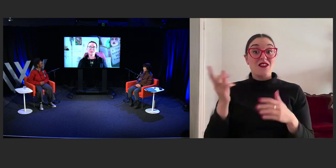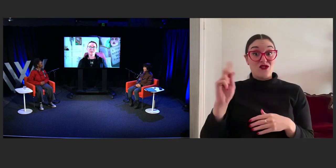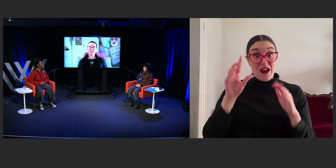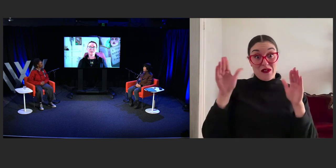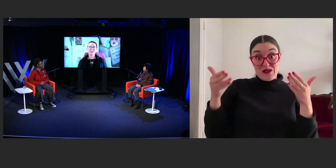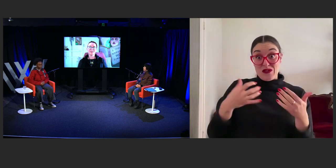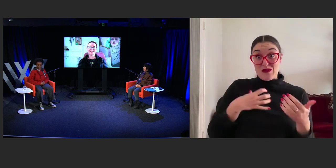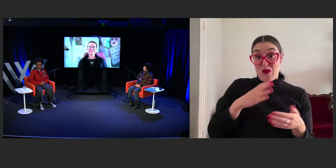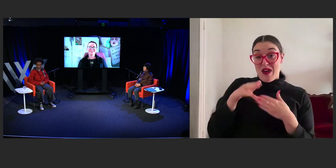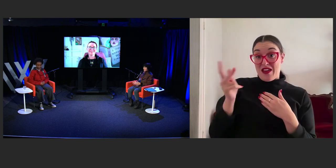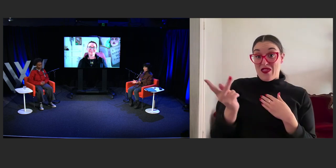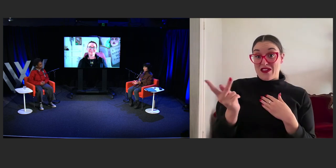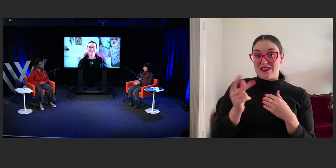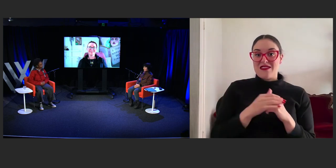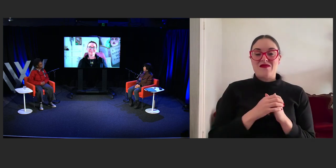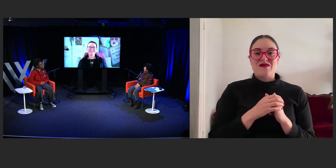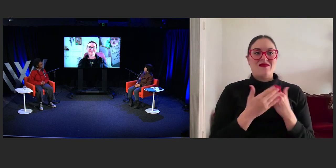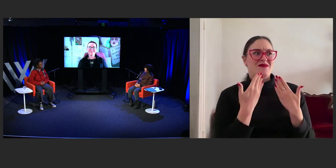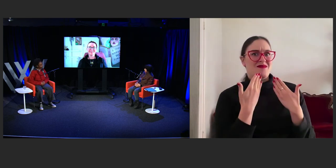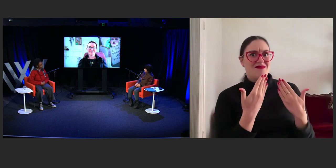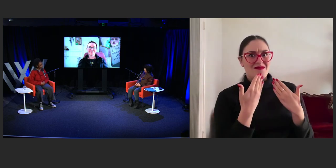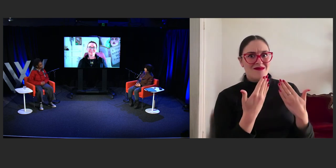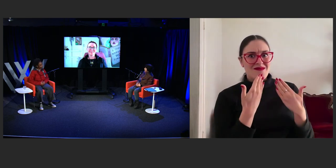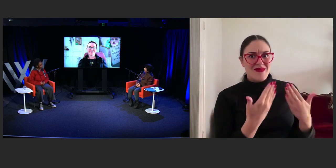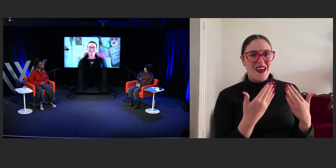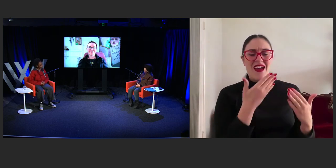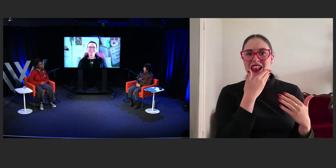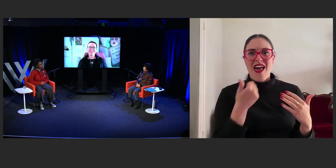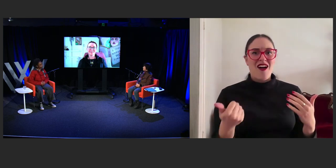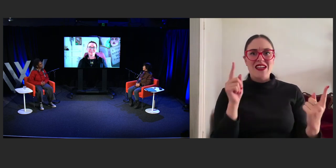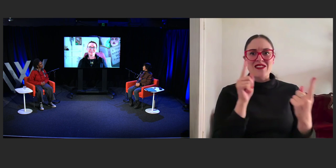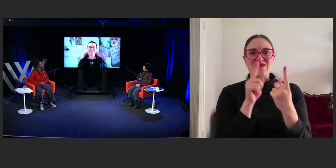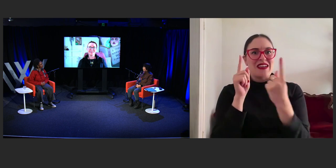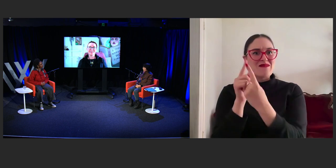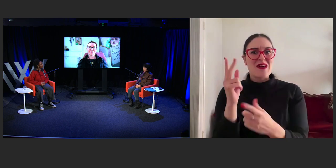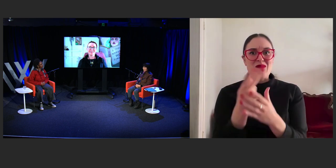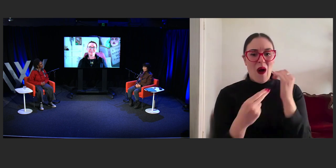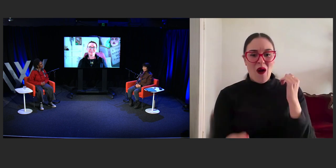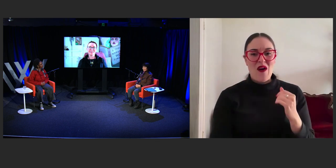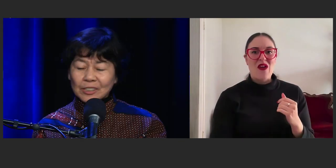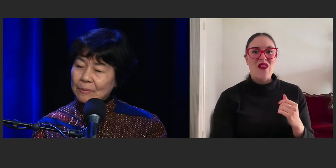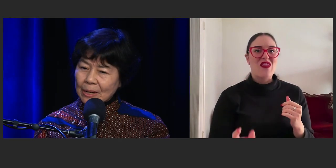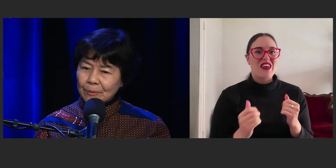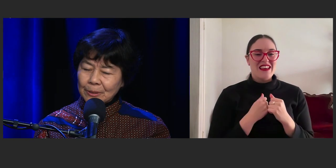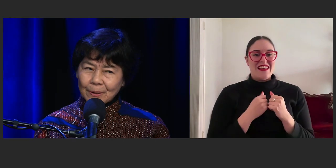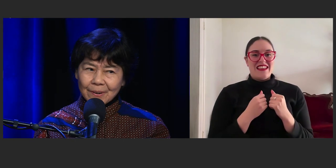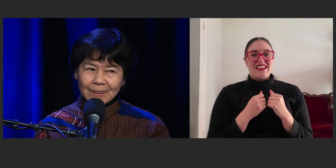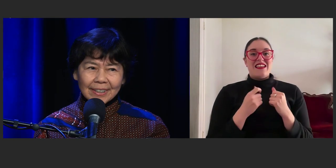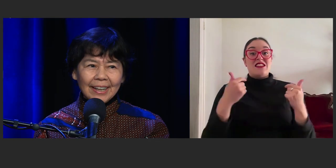It's lovely to be here and it's lovely to meet Asphyxia for the first time. So, I'm Gabrielle Wang